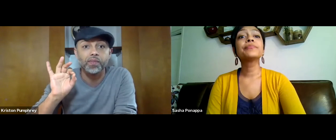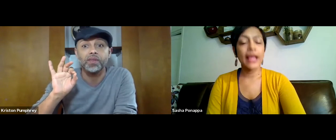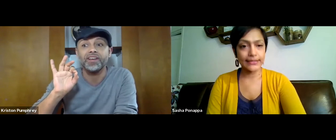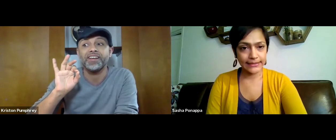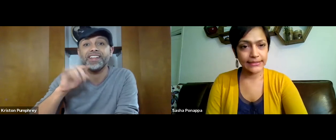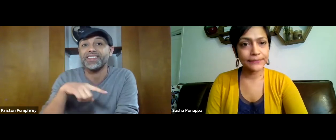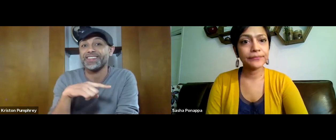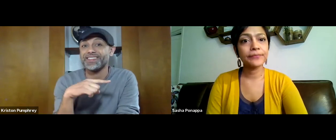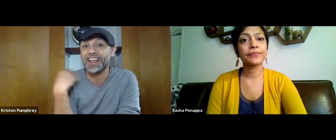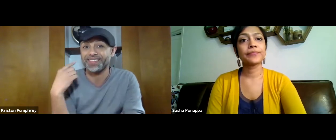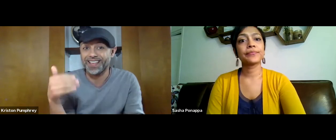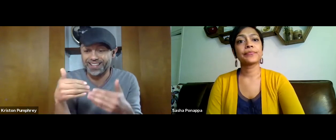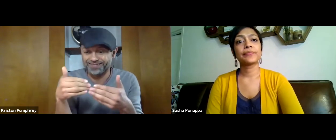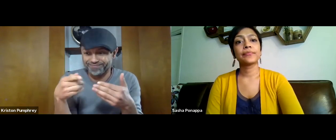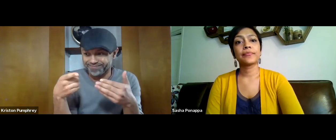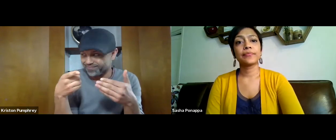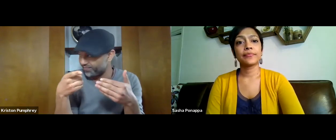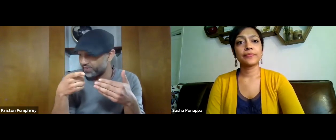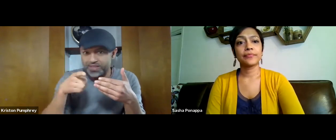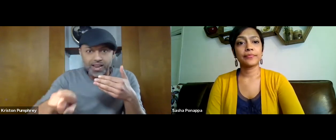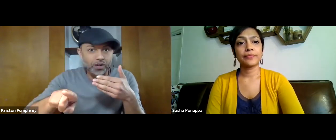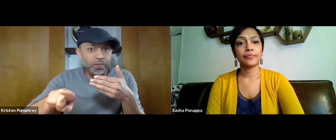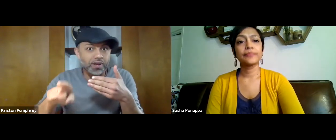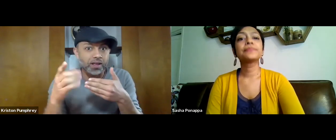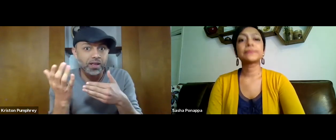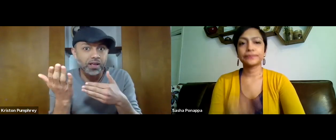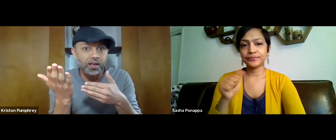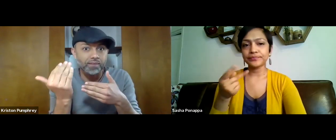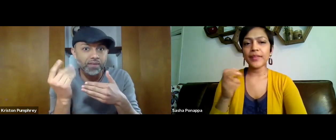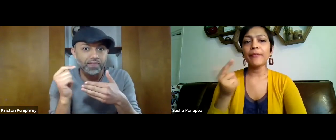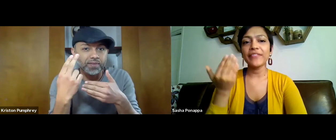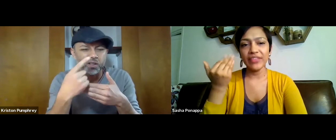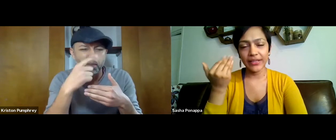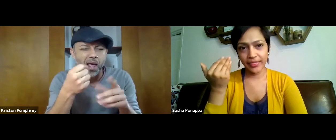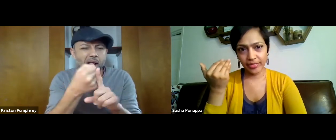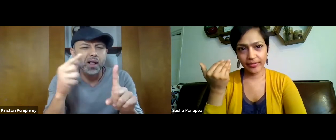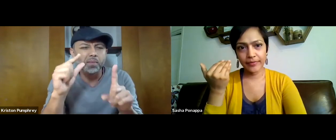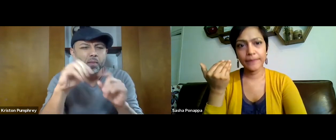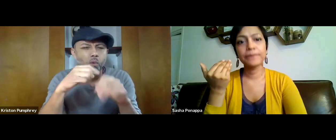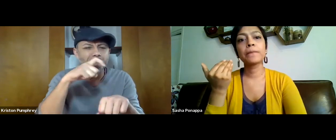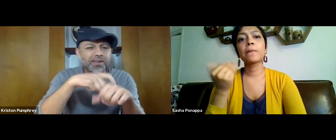You know, now with April 9th, next week, on the 15th,